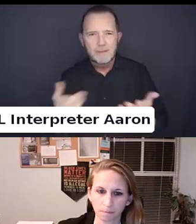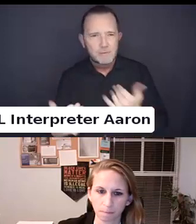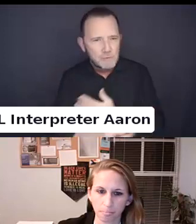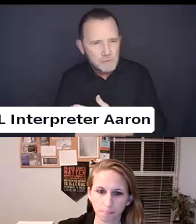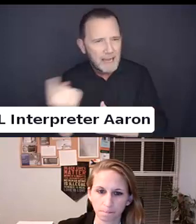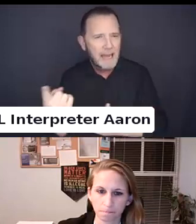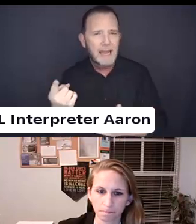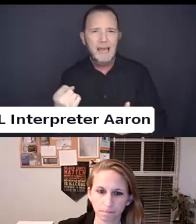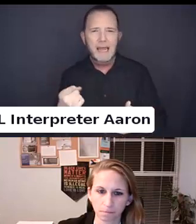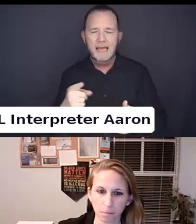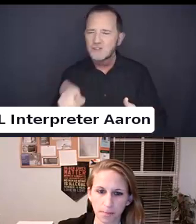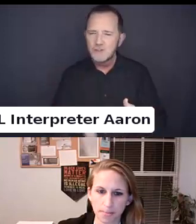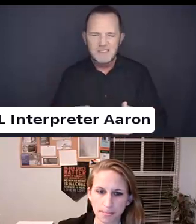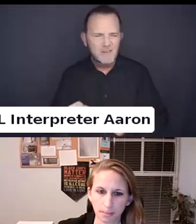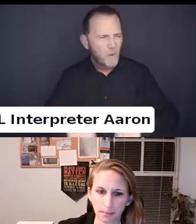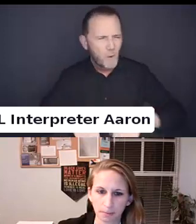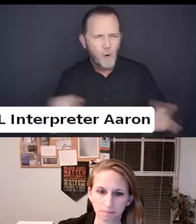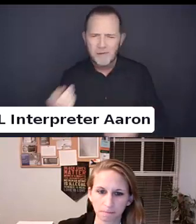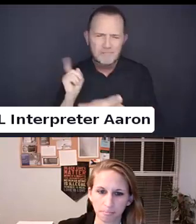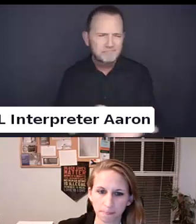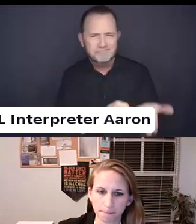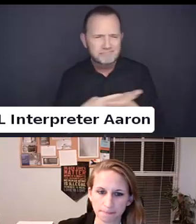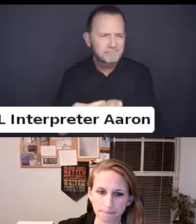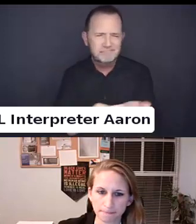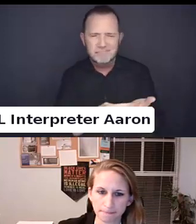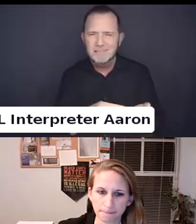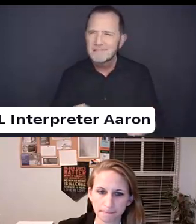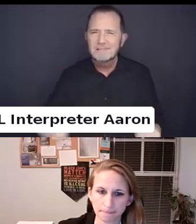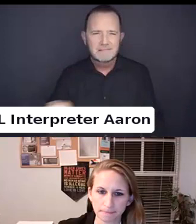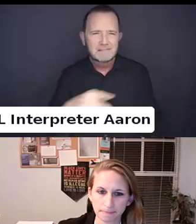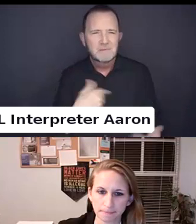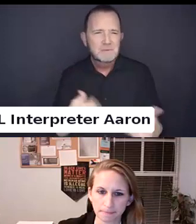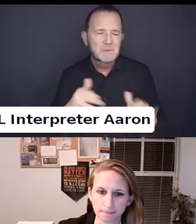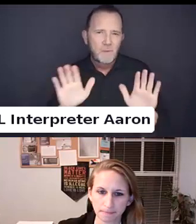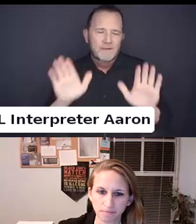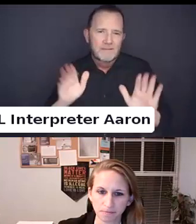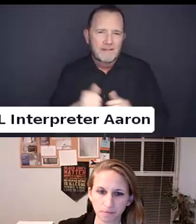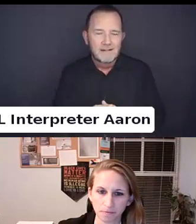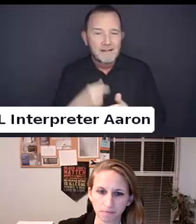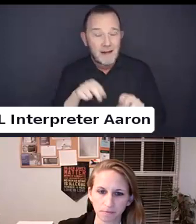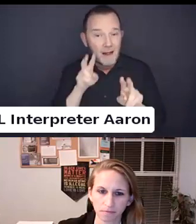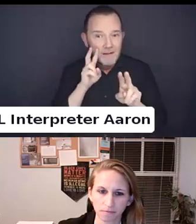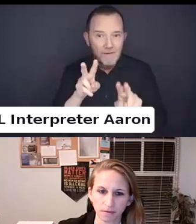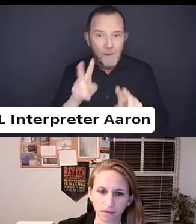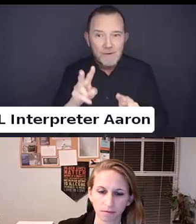I really appreciate all that you all are bringing and I look forward to getting into the conversation